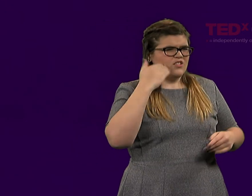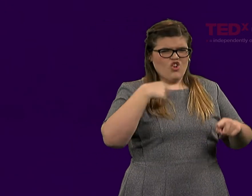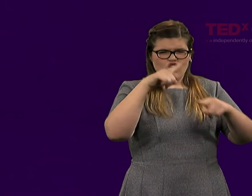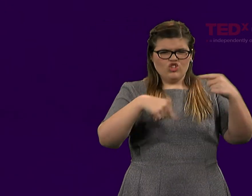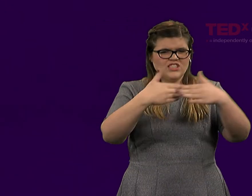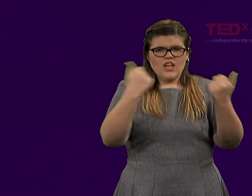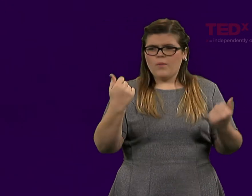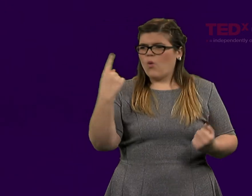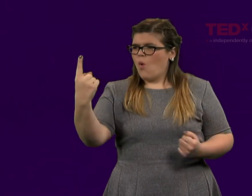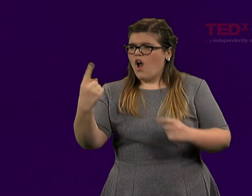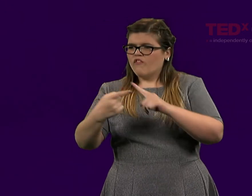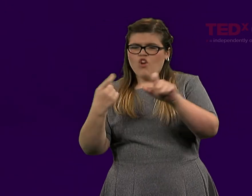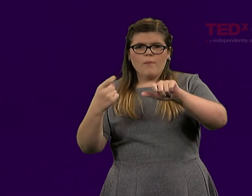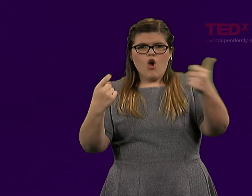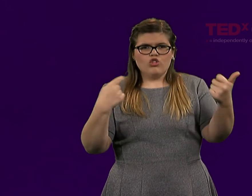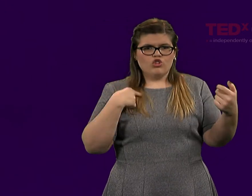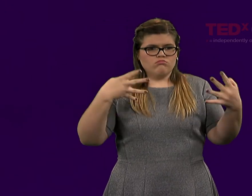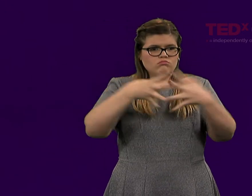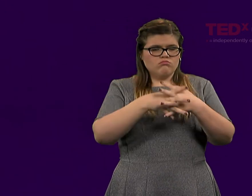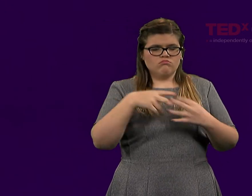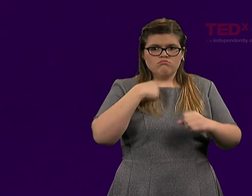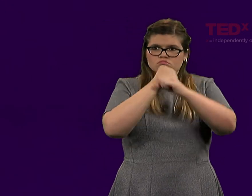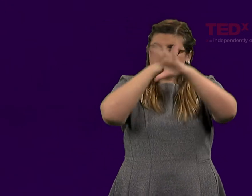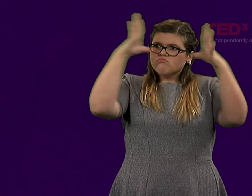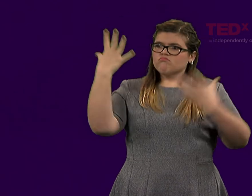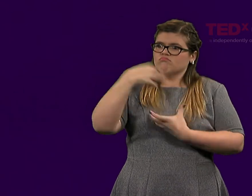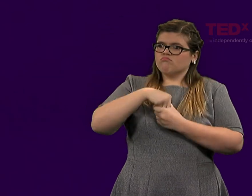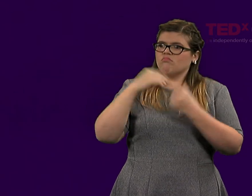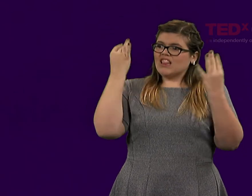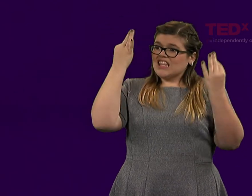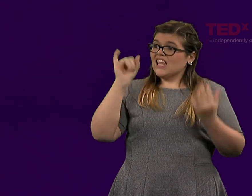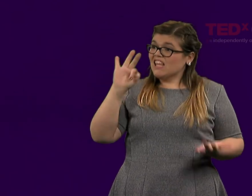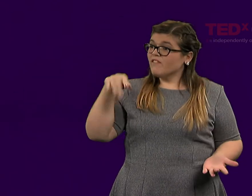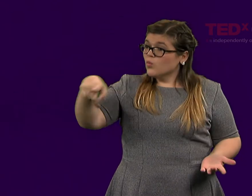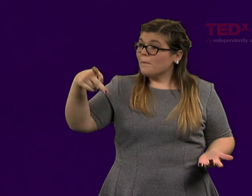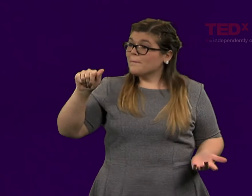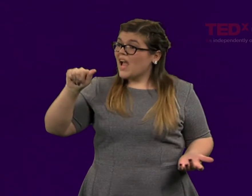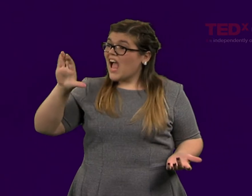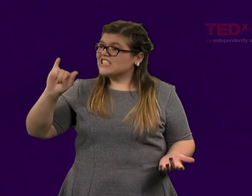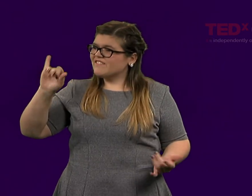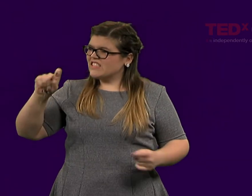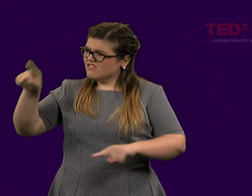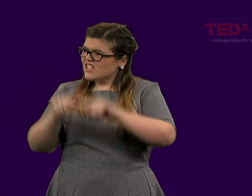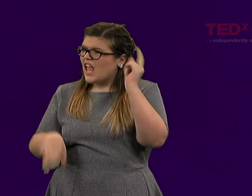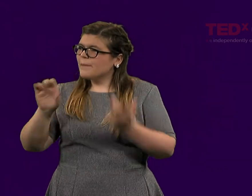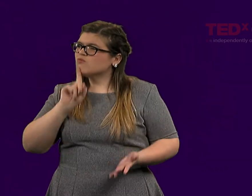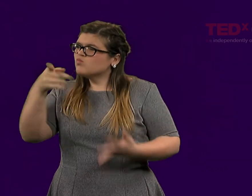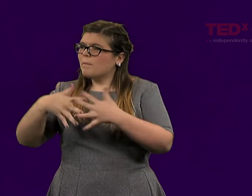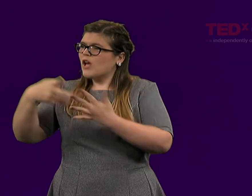I couldn't separate in my head war being something awful and heroic.